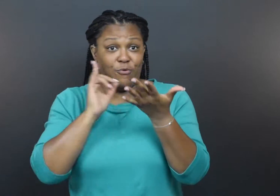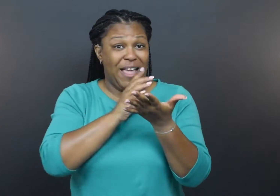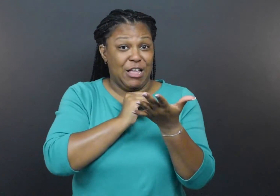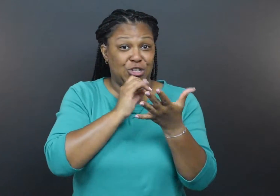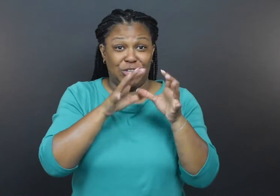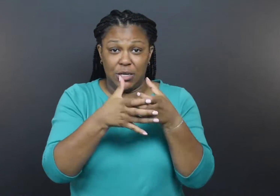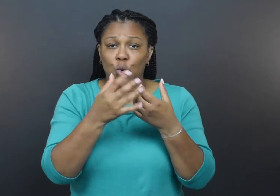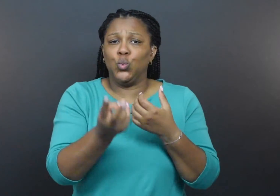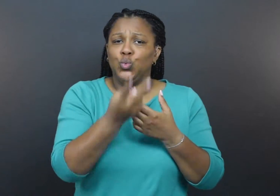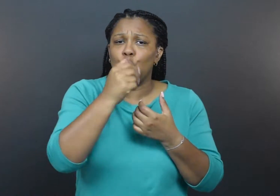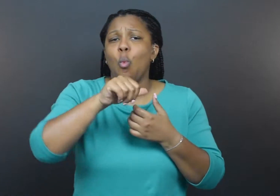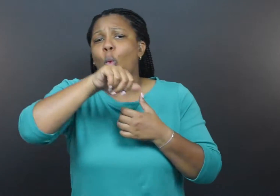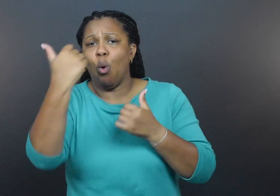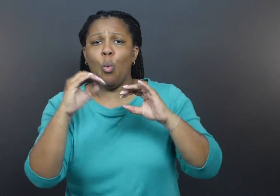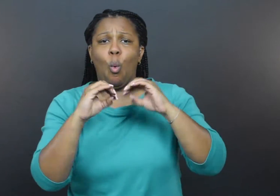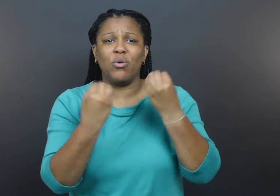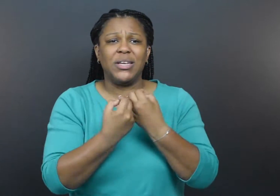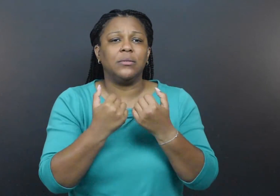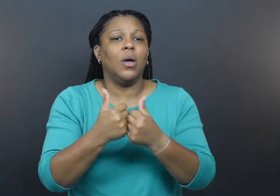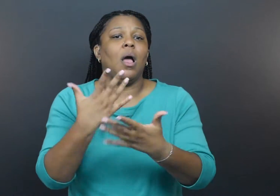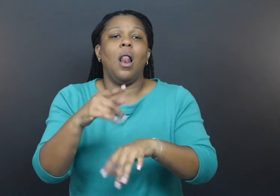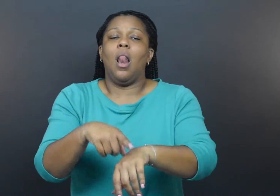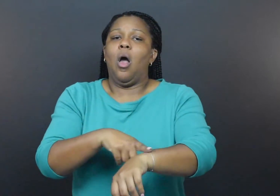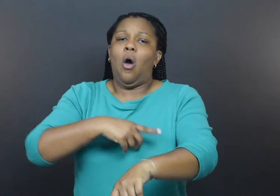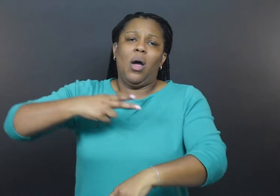two organizations with long histories of partnering with